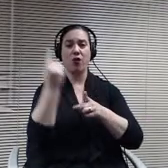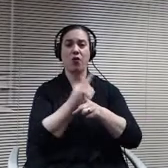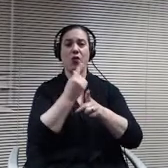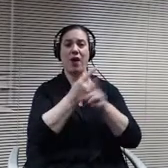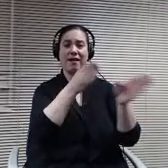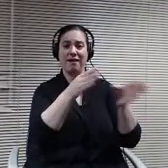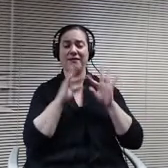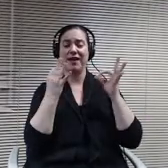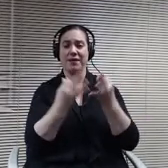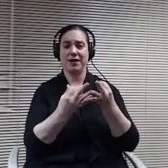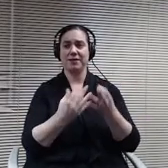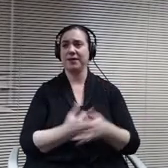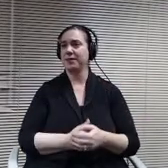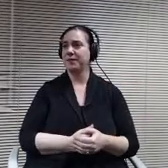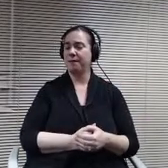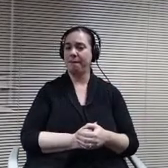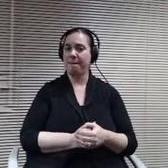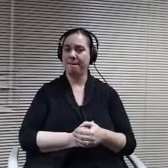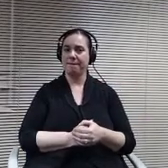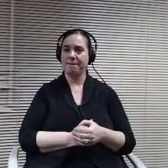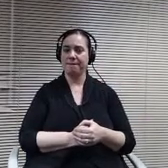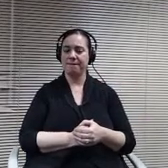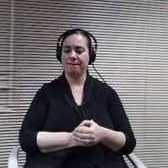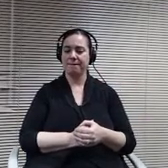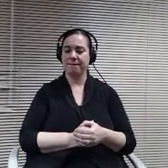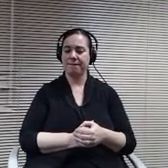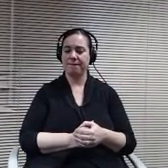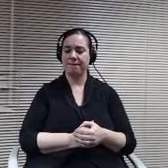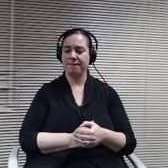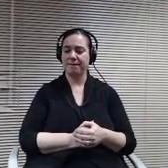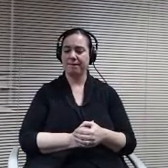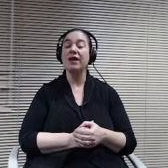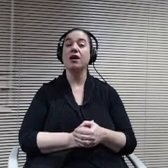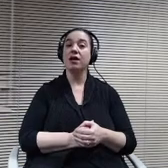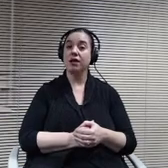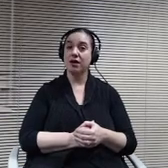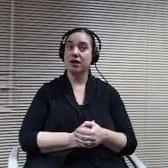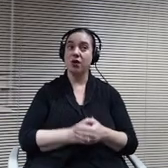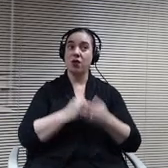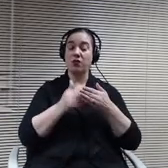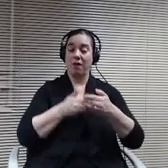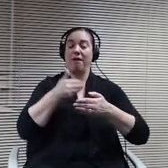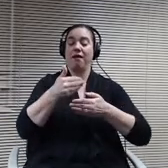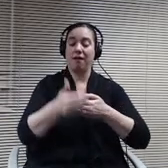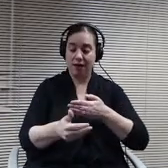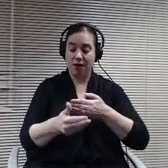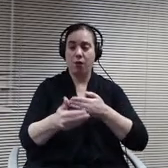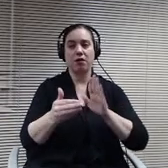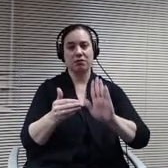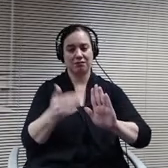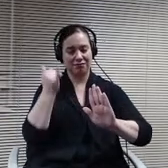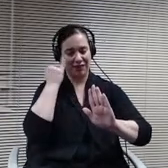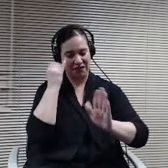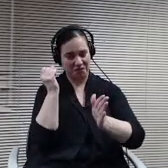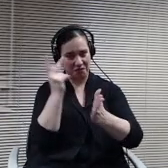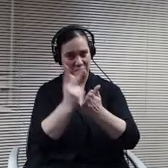So one of the next steps for us pending board approval here tonight is to formulate a task force of current parents and